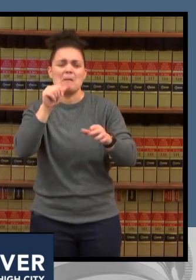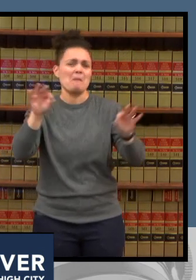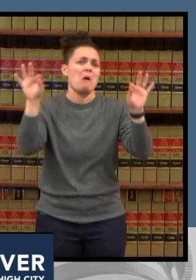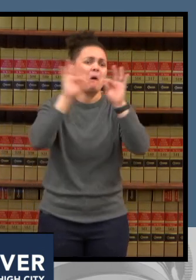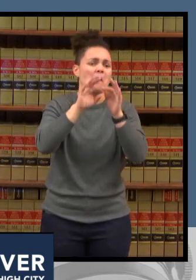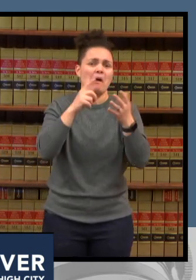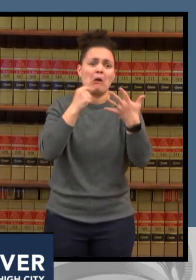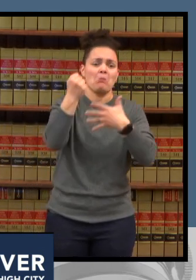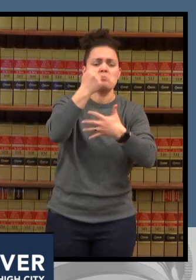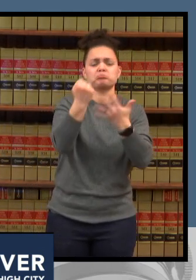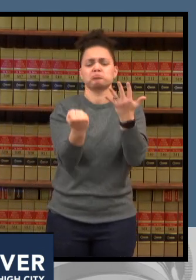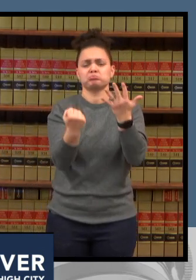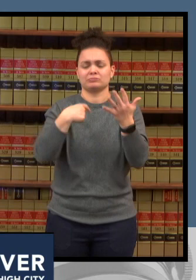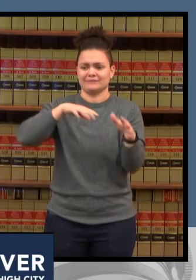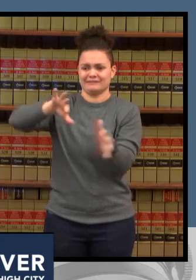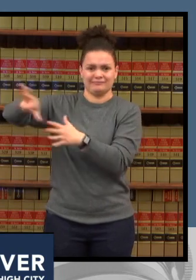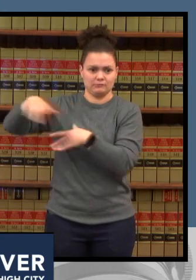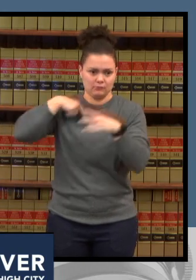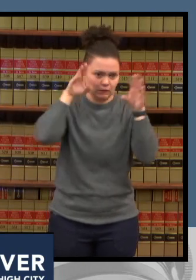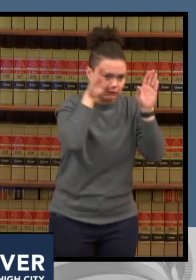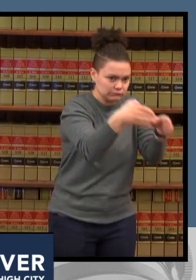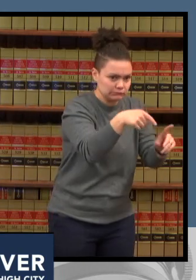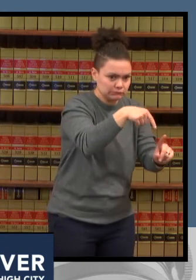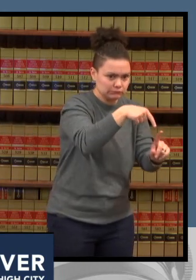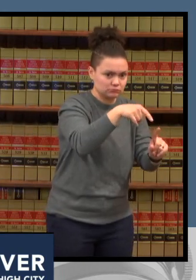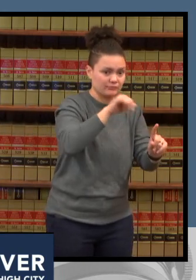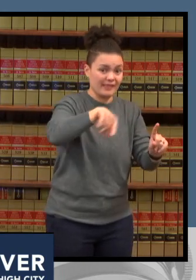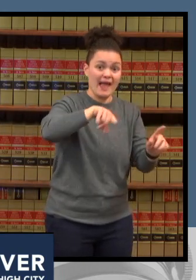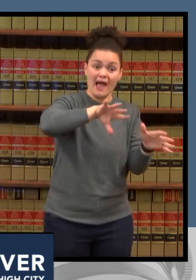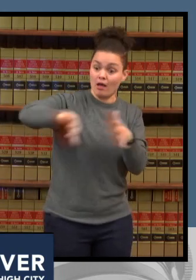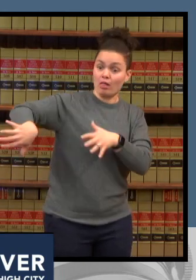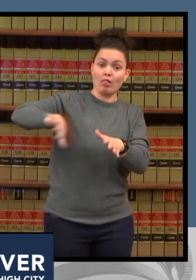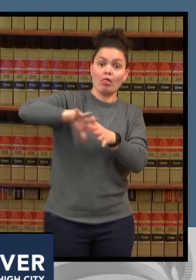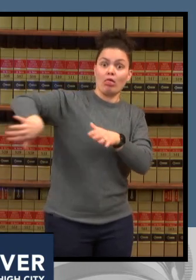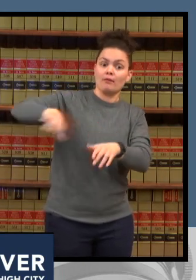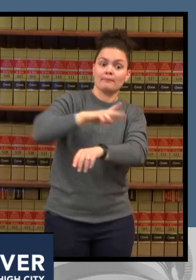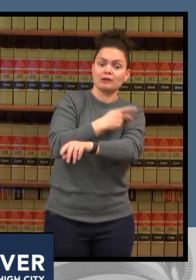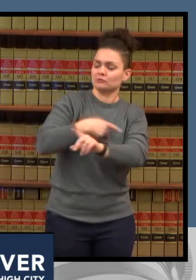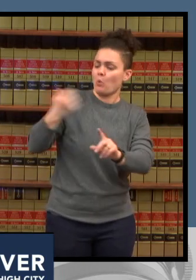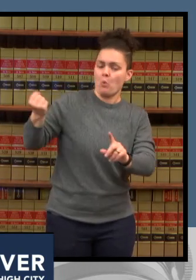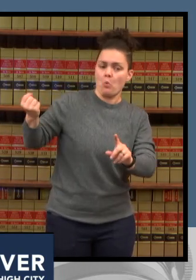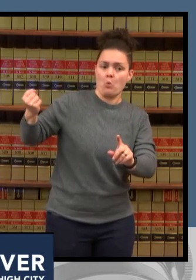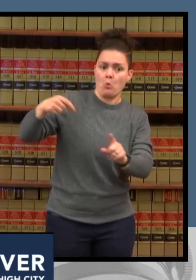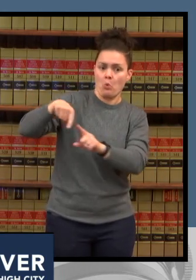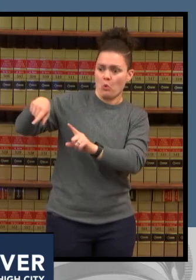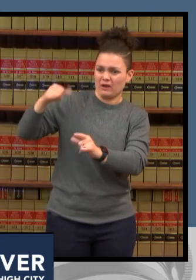to recover from that so you're seeing a lot more acuity in illnesses so people are staying longer